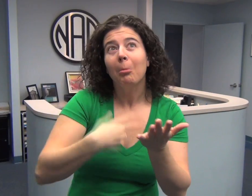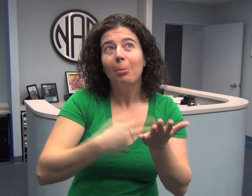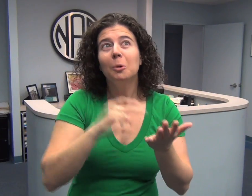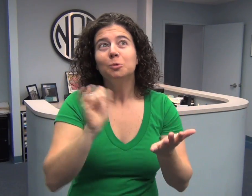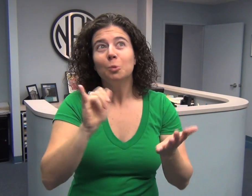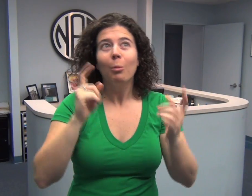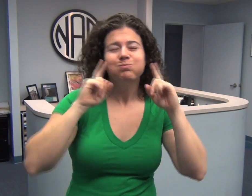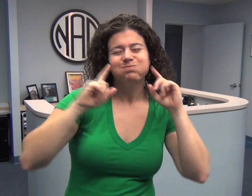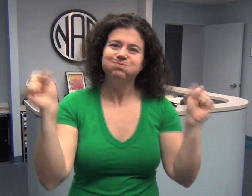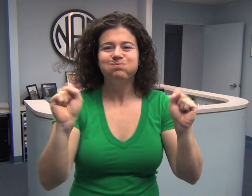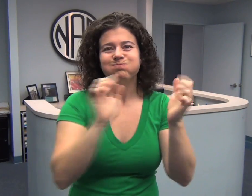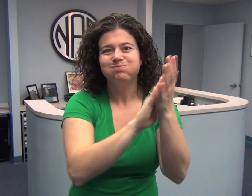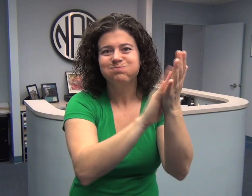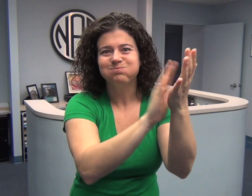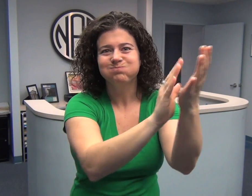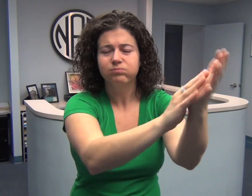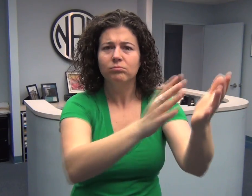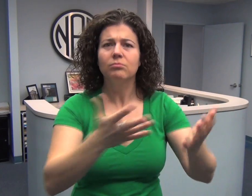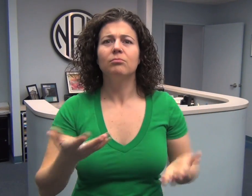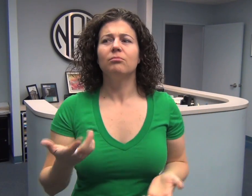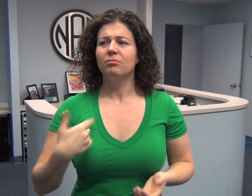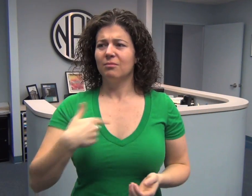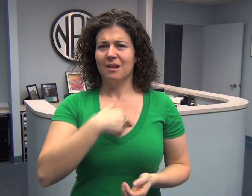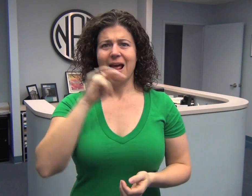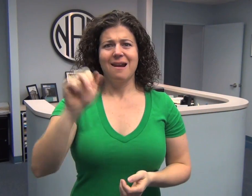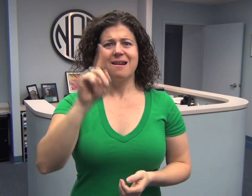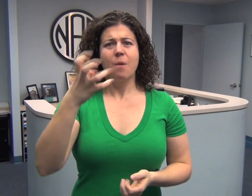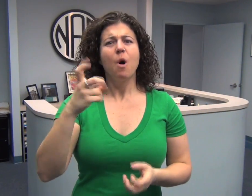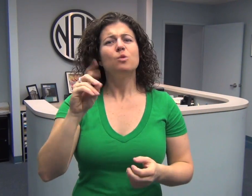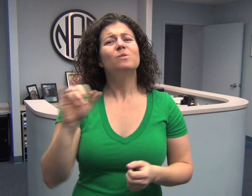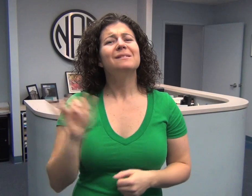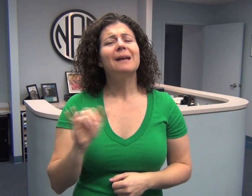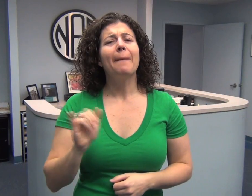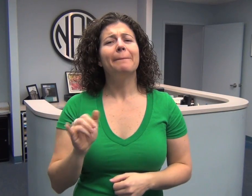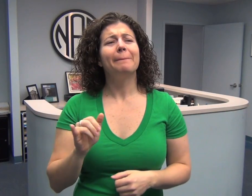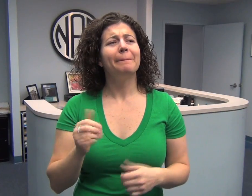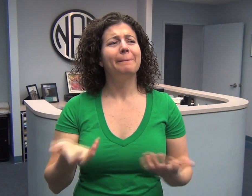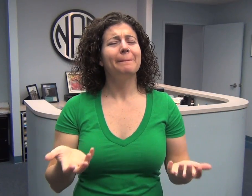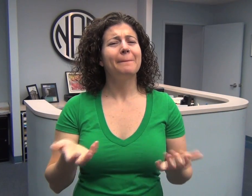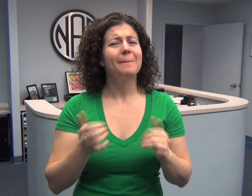or perhaps you may also hear a thundering round of applause in the same room. Well, here at the National Association of the Deaf (NAD) we would like to do the same